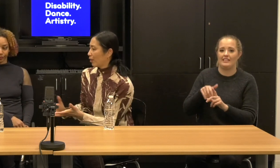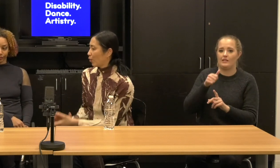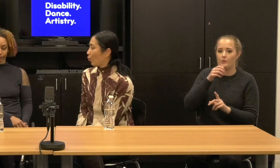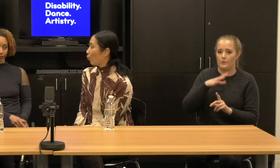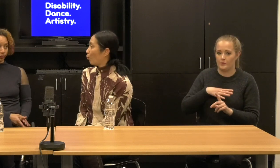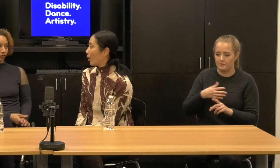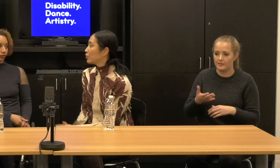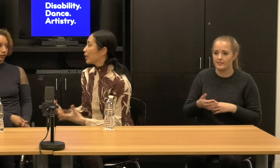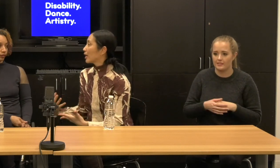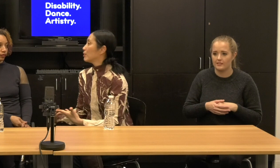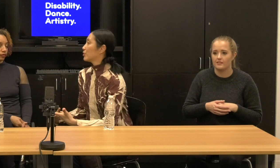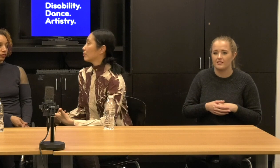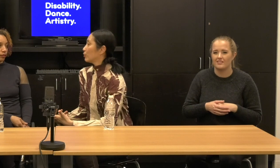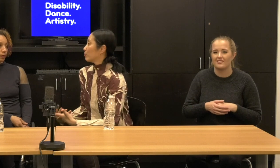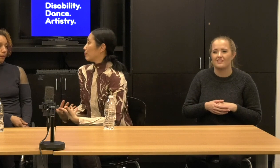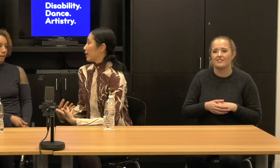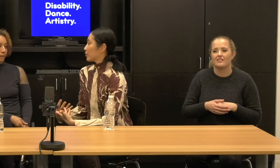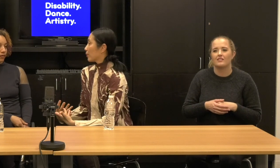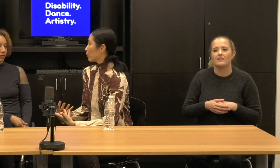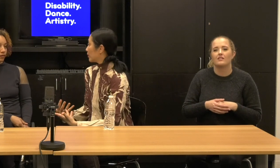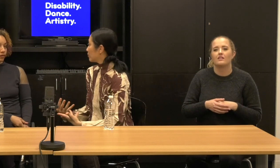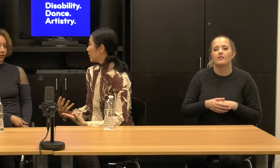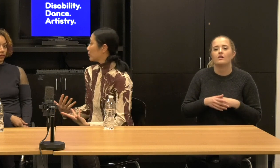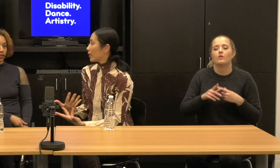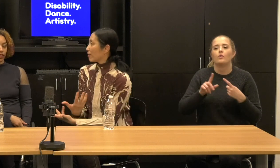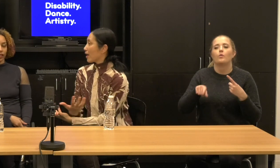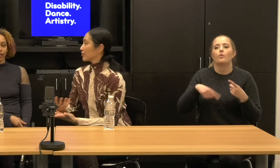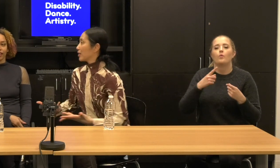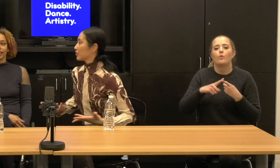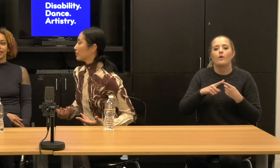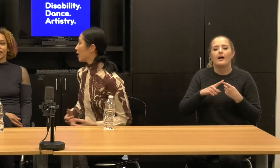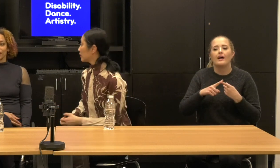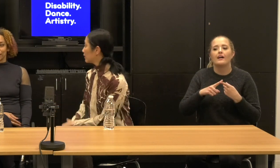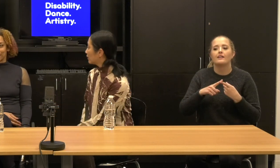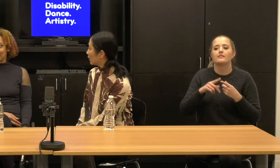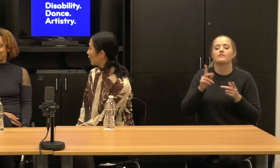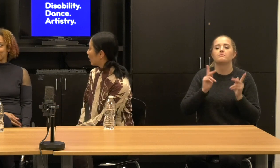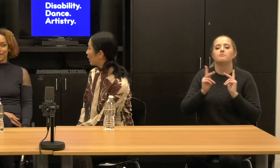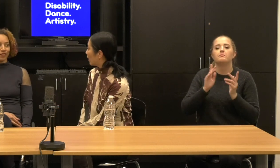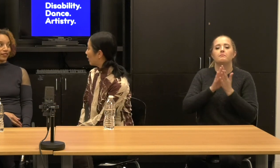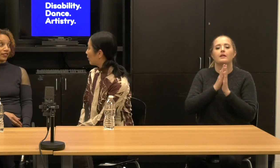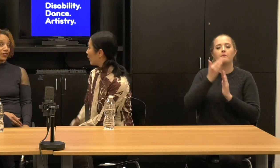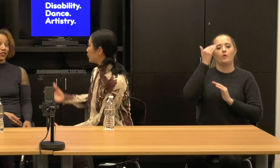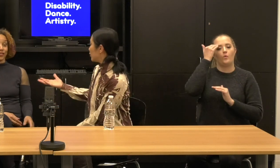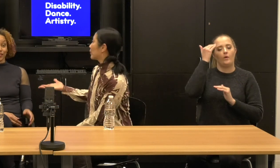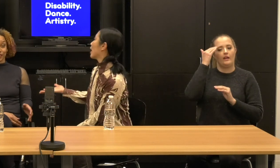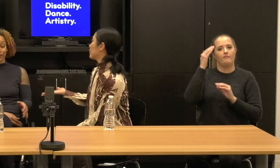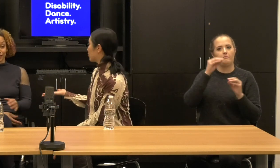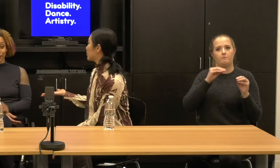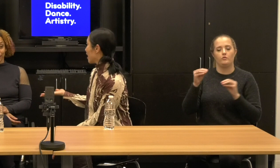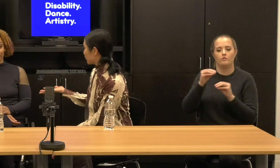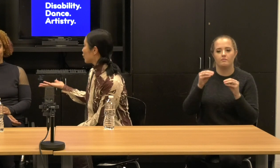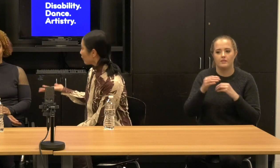But when did they come into movement based work? When, when do they have access to that? When do you come into dance?